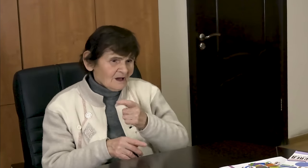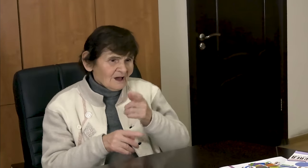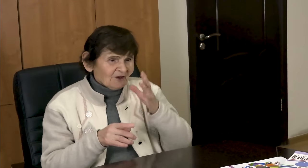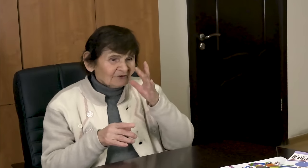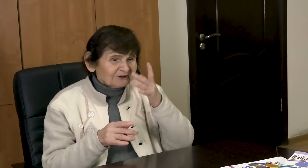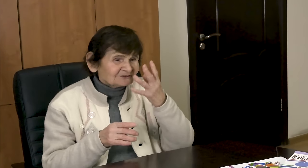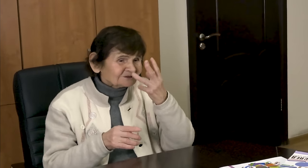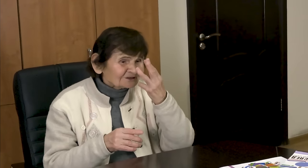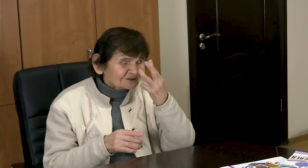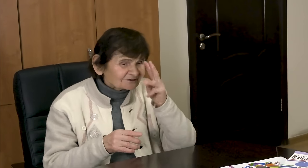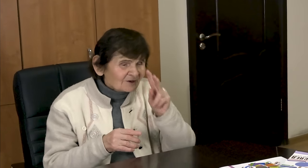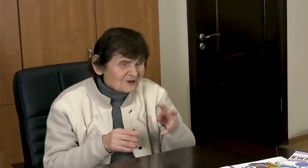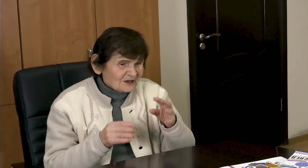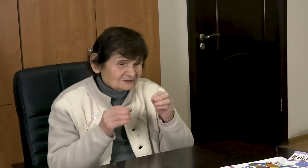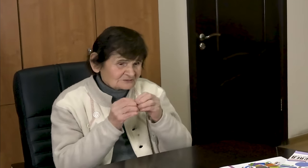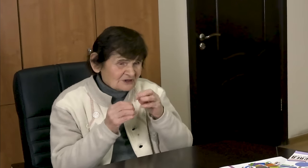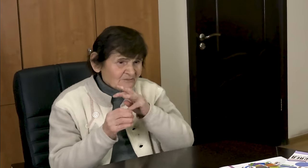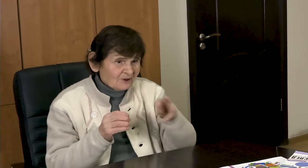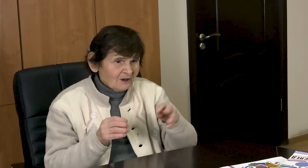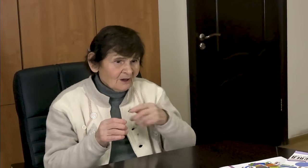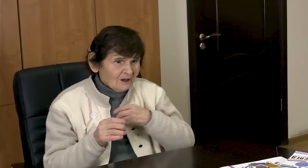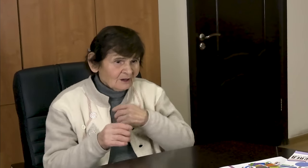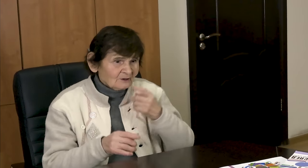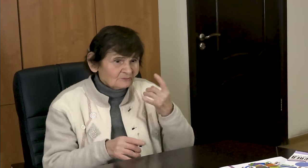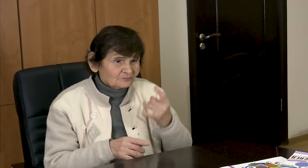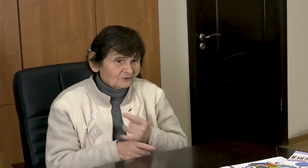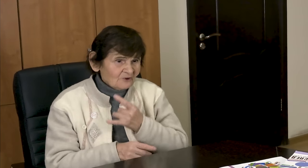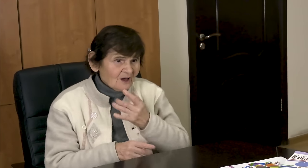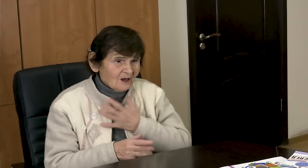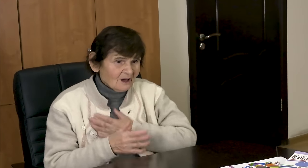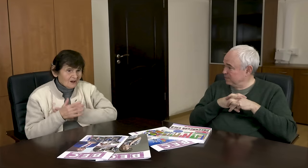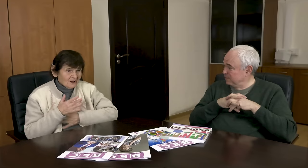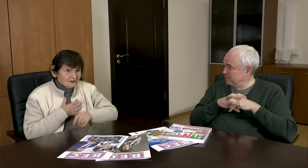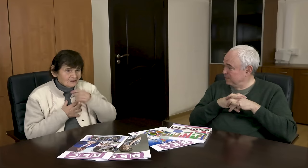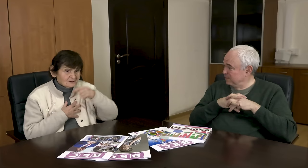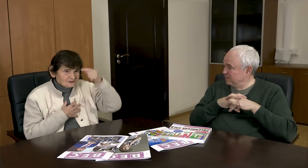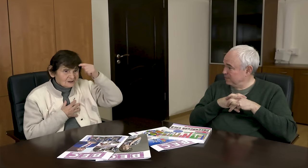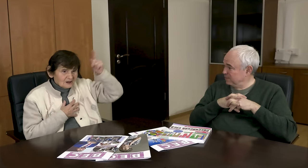I ran 3 km in 10 minutes - this was my new record. I was very happy!